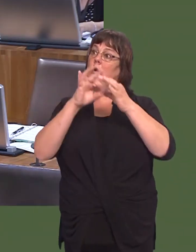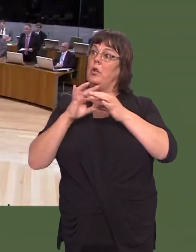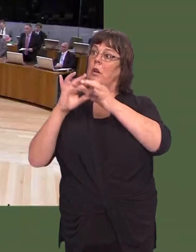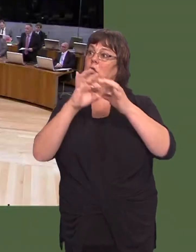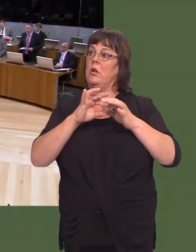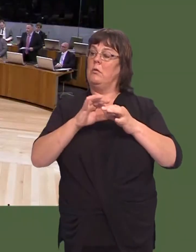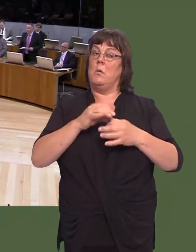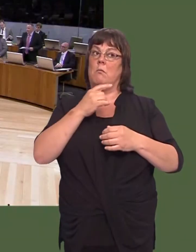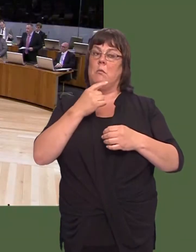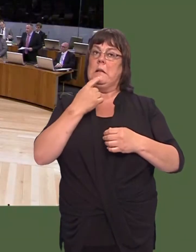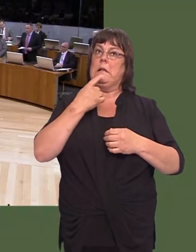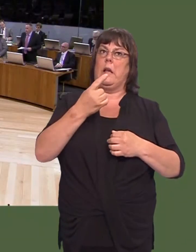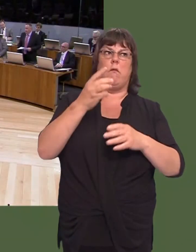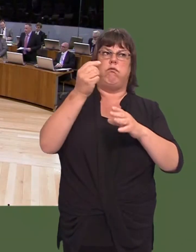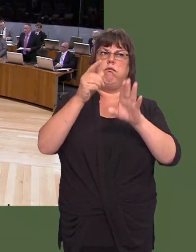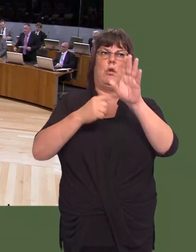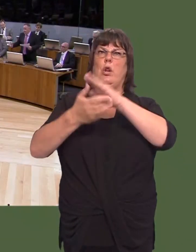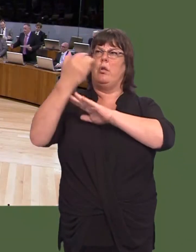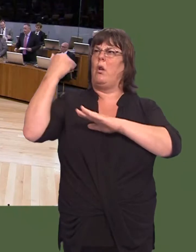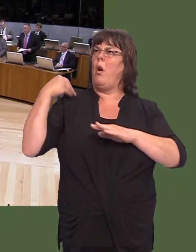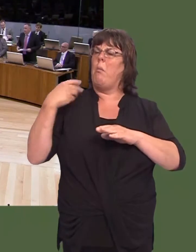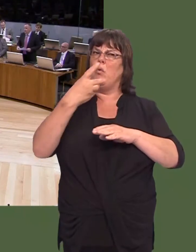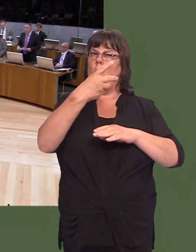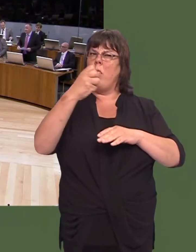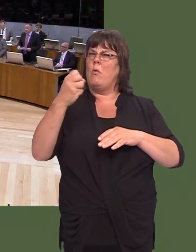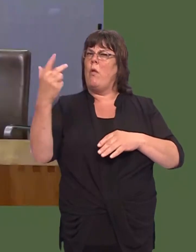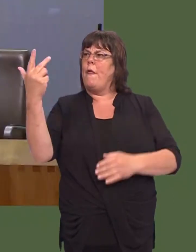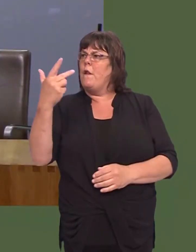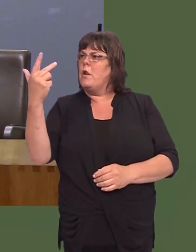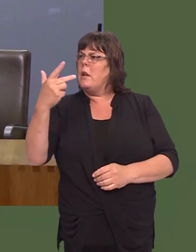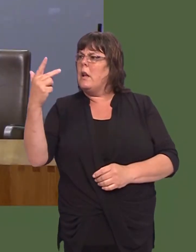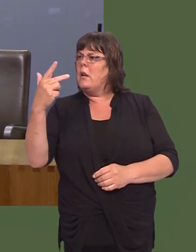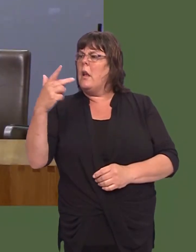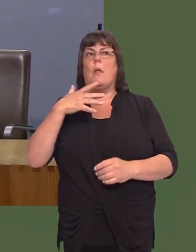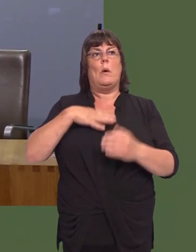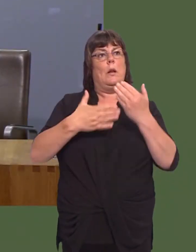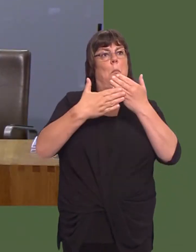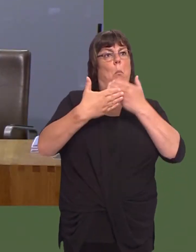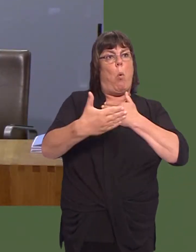was warning, many years agoóin fact, as far back as 2013óthat we needed to be training